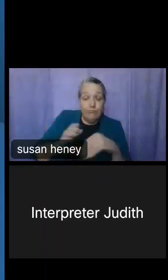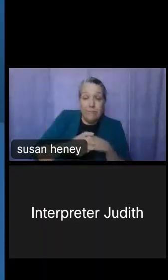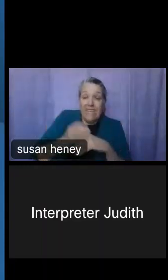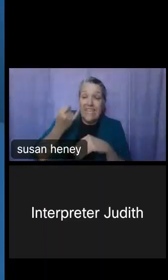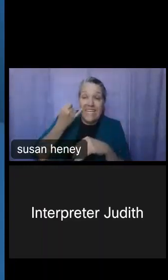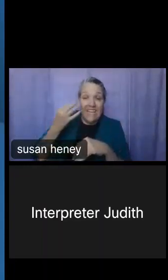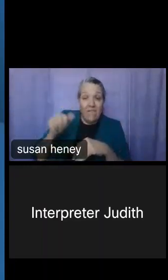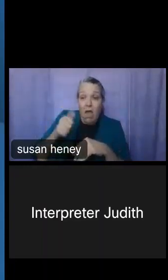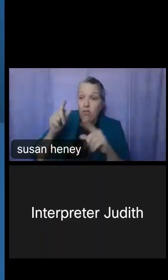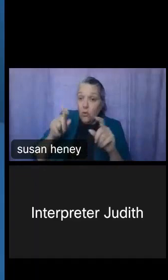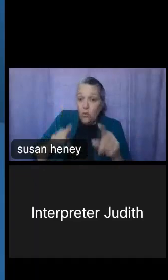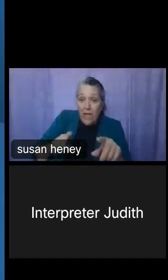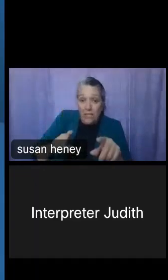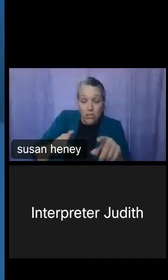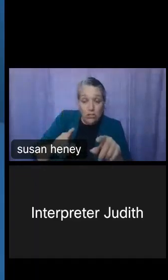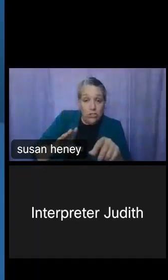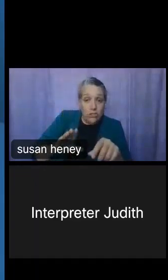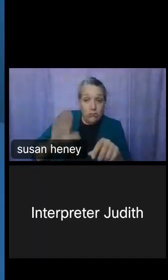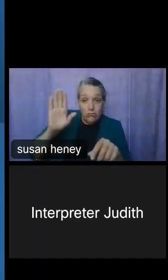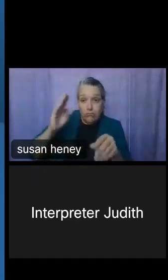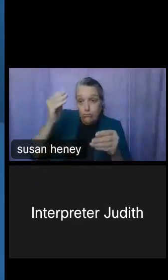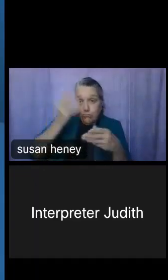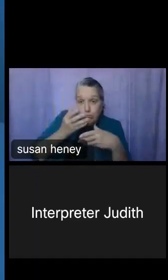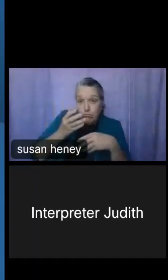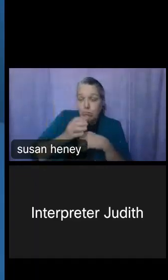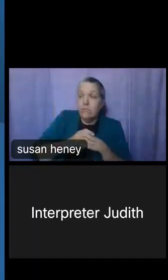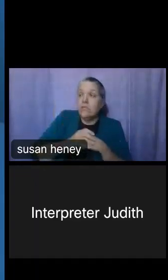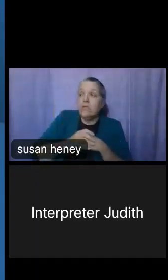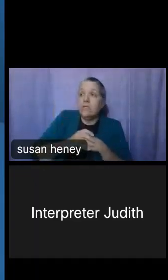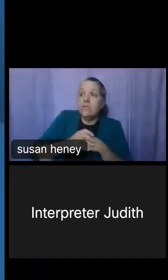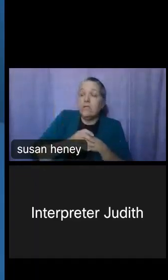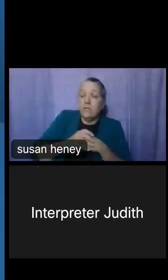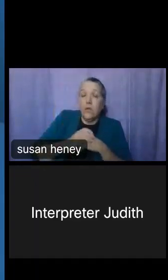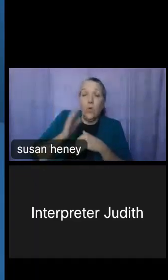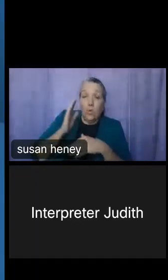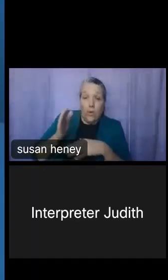that come up, I definitely want to -- we're going to share our contact information with